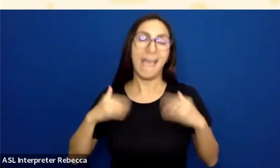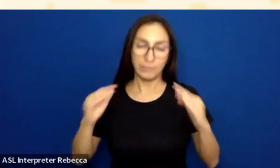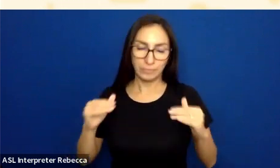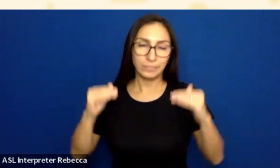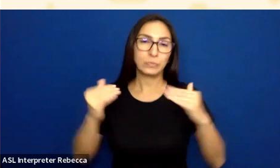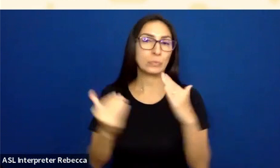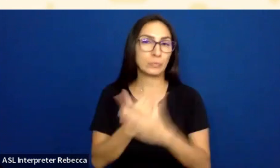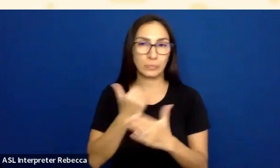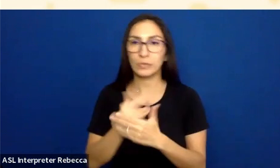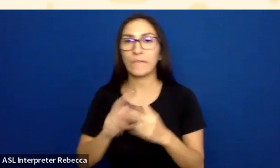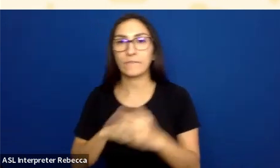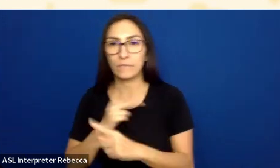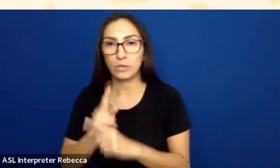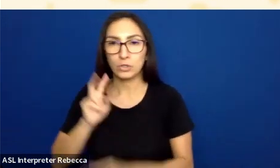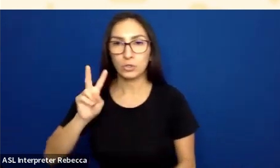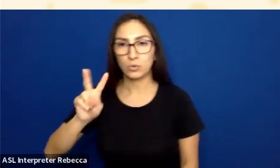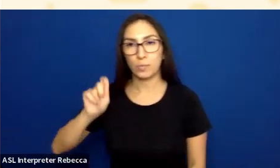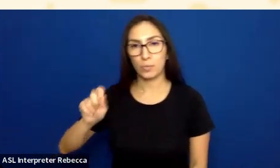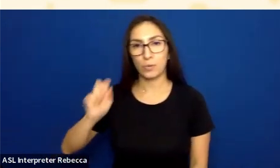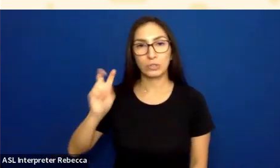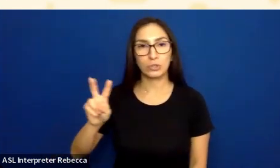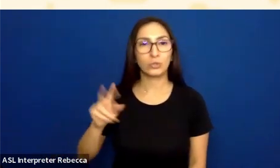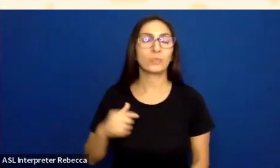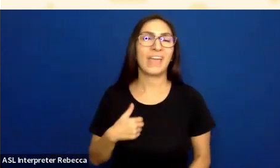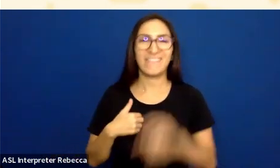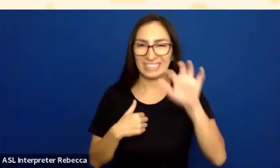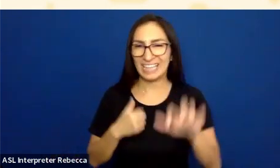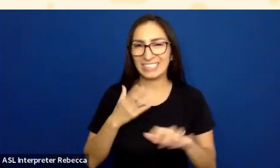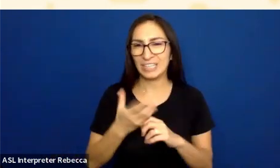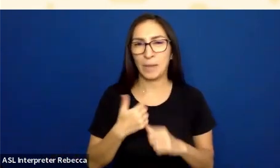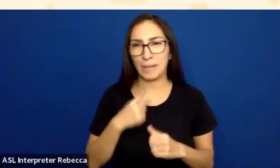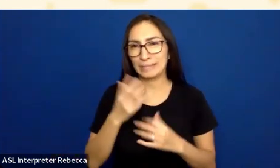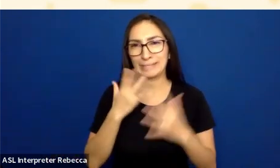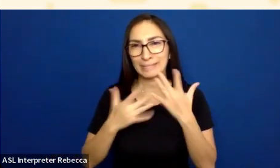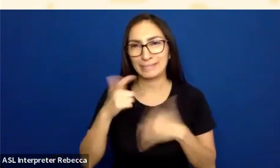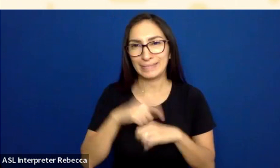And I've got the text here, but actually, in the interest of time, I'm not going to read it all. It's called focus appearance.